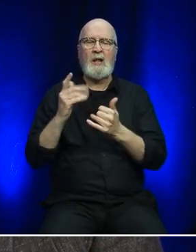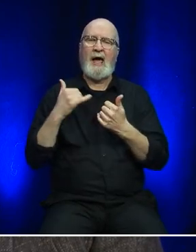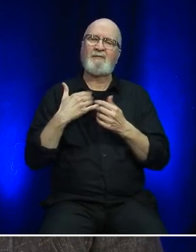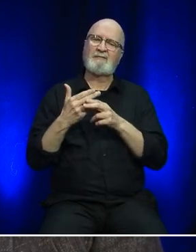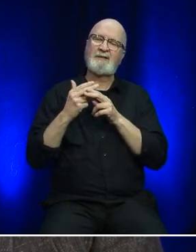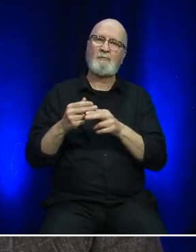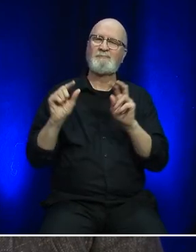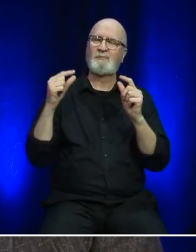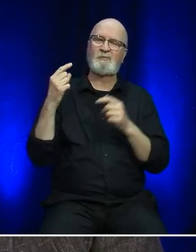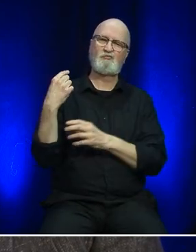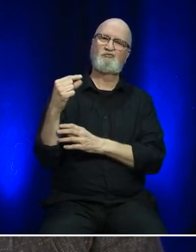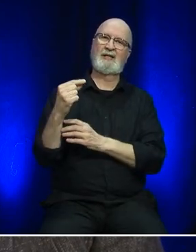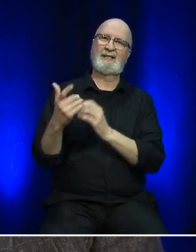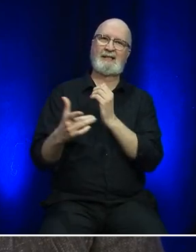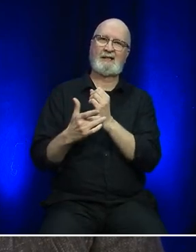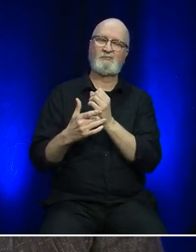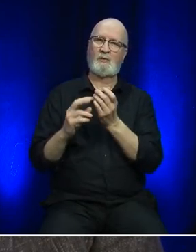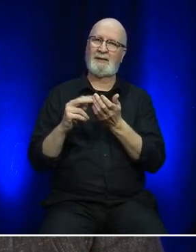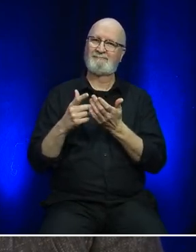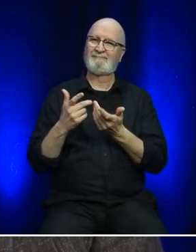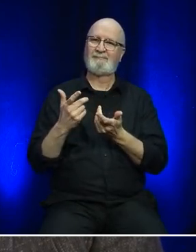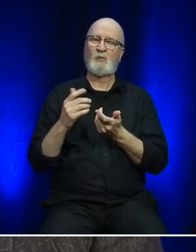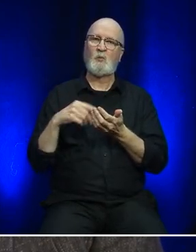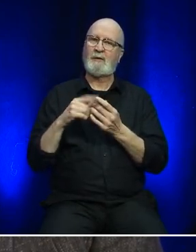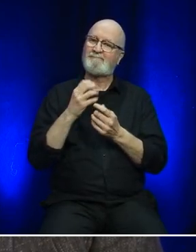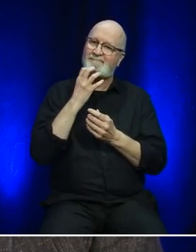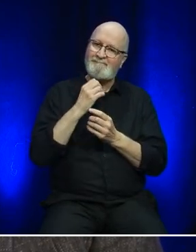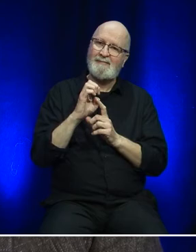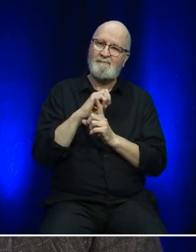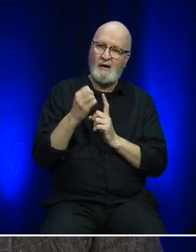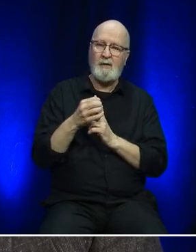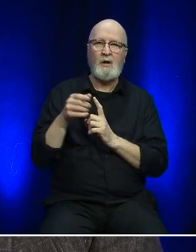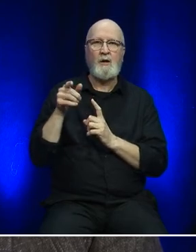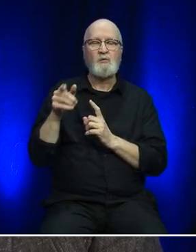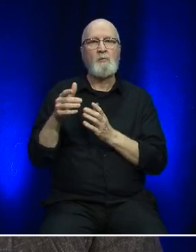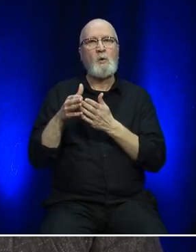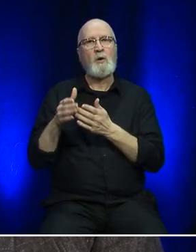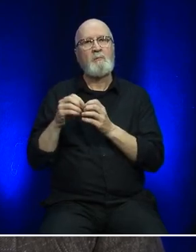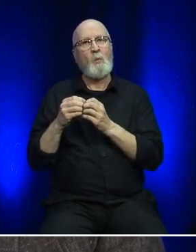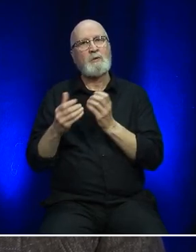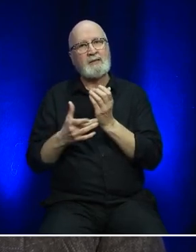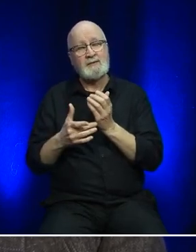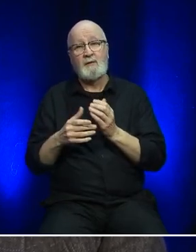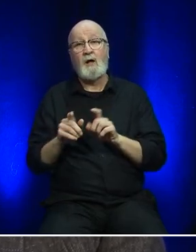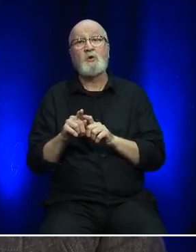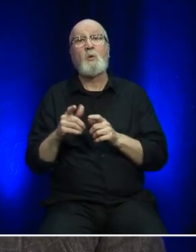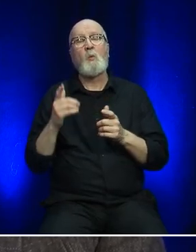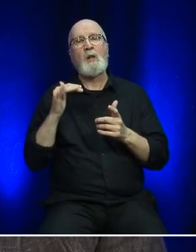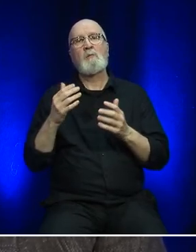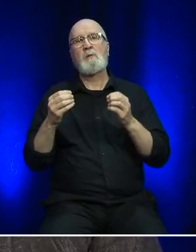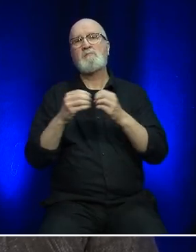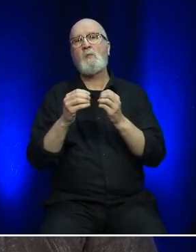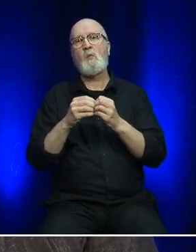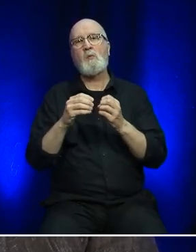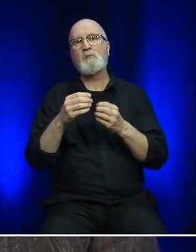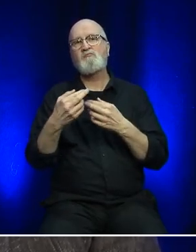technologies as a part of our overall environmental management plan. It will also have more cabins and we will